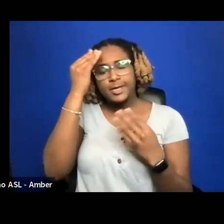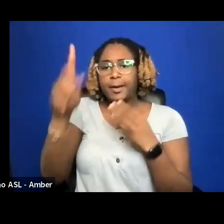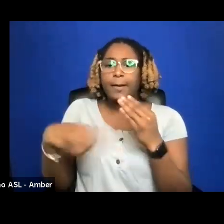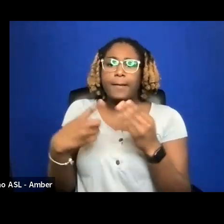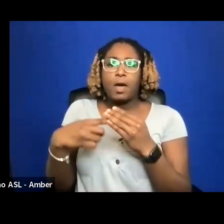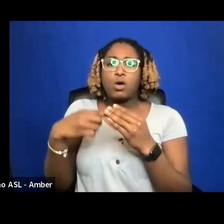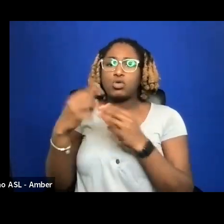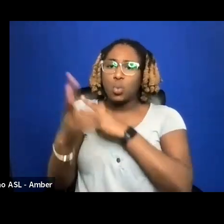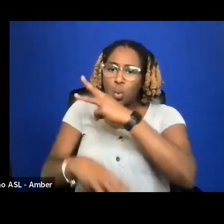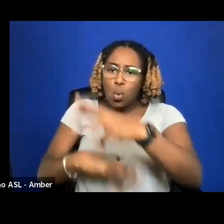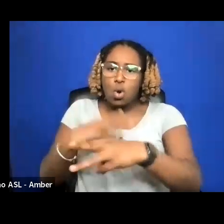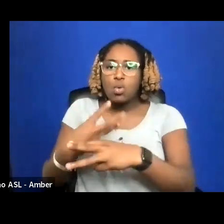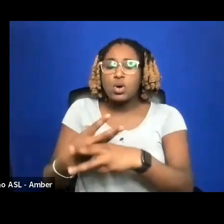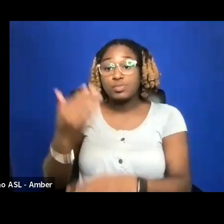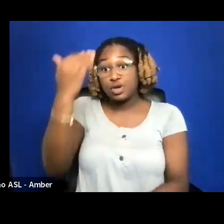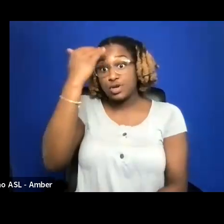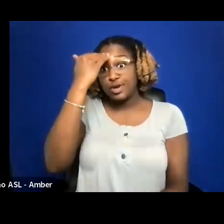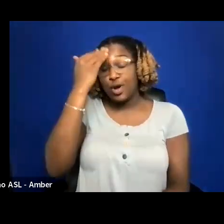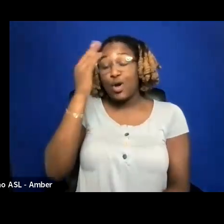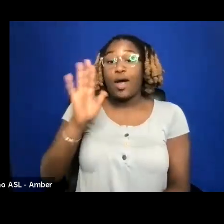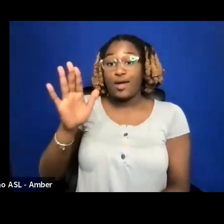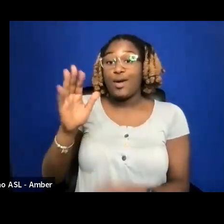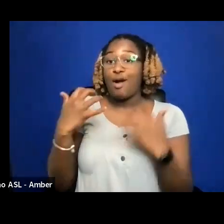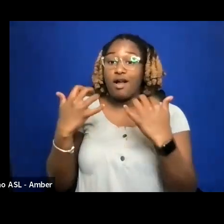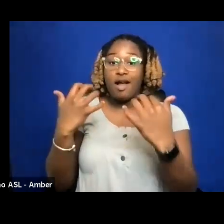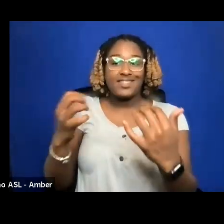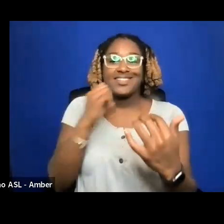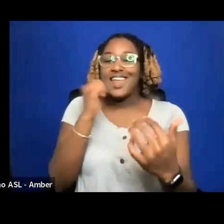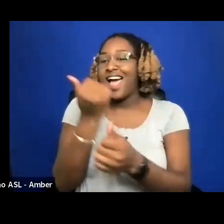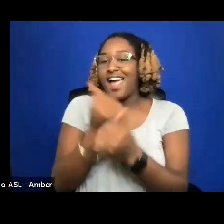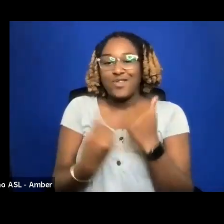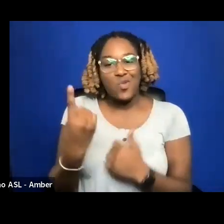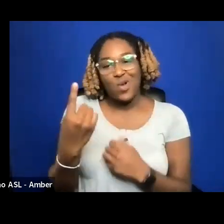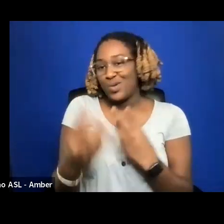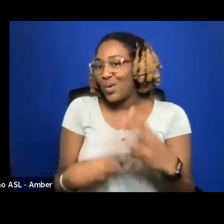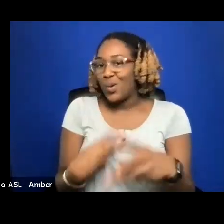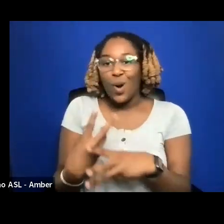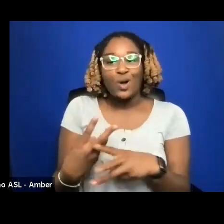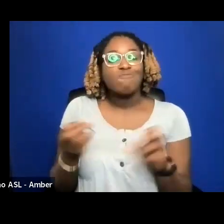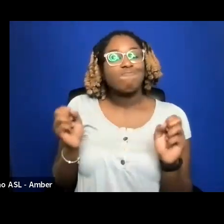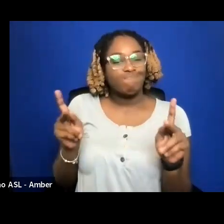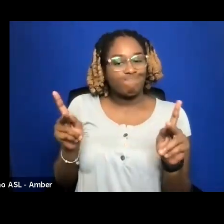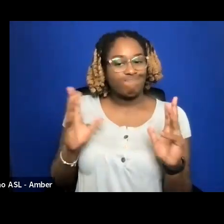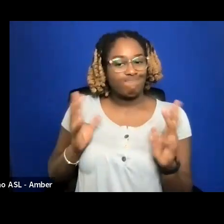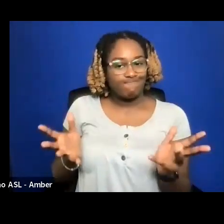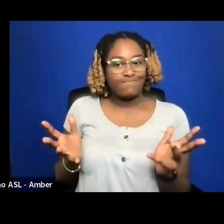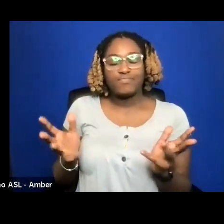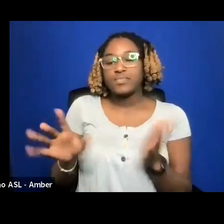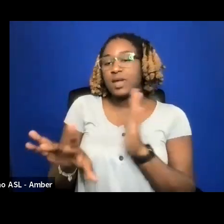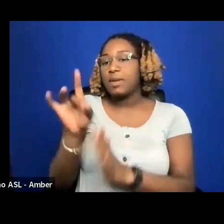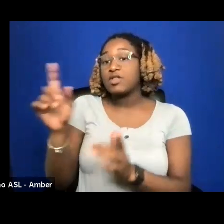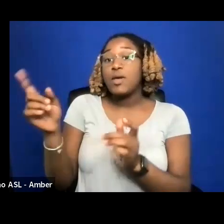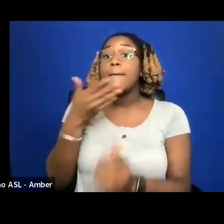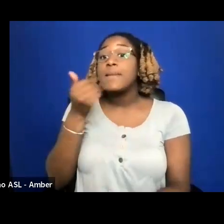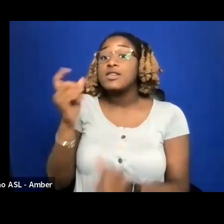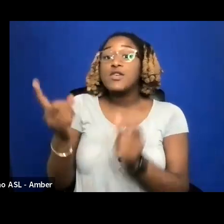IN THE WORLD AND THIS IS OK. PICK THE BEST FIRST GROUP TO TARGET AND SEE HOW YOUR CONNECTIONS BUILD.